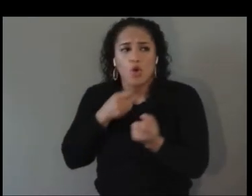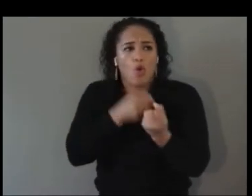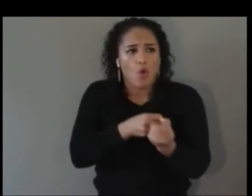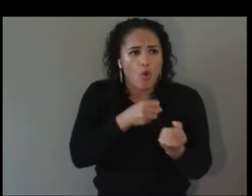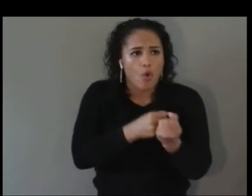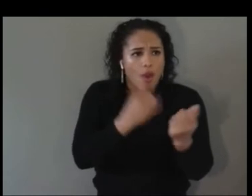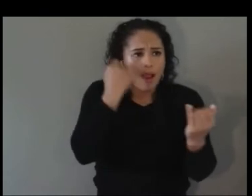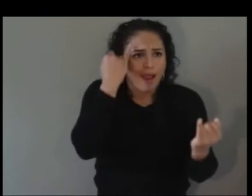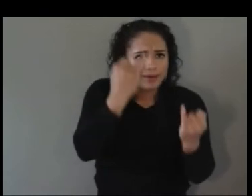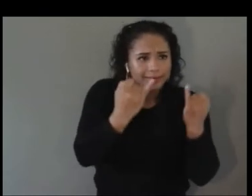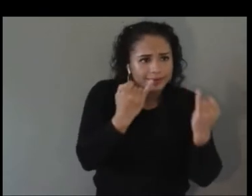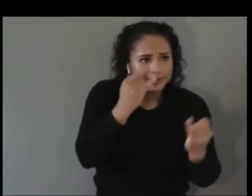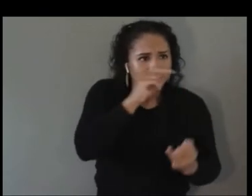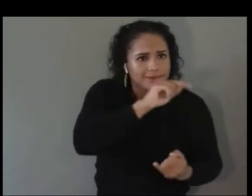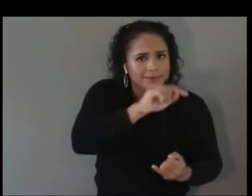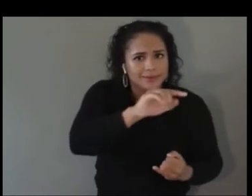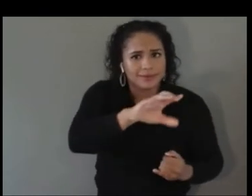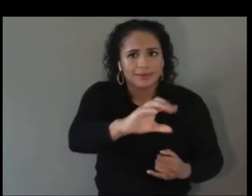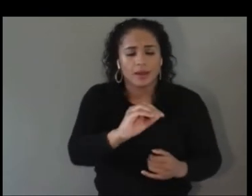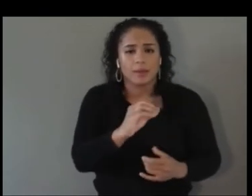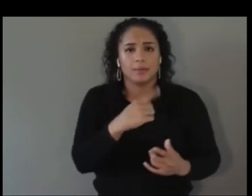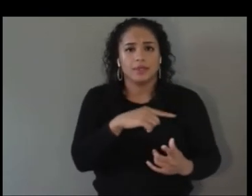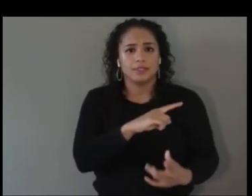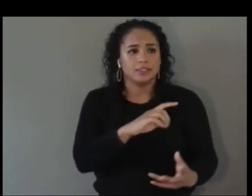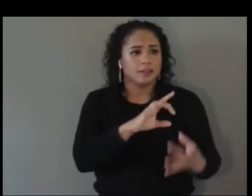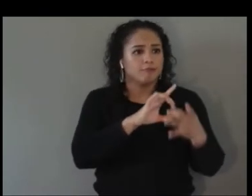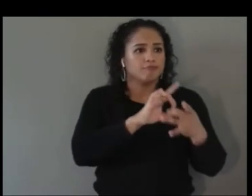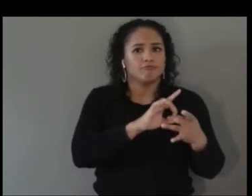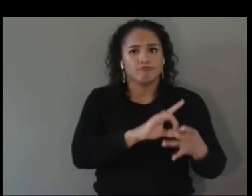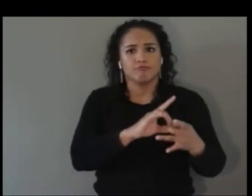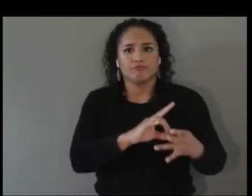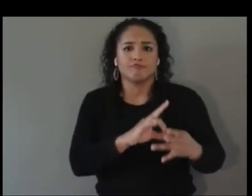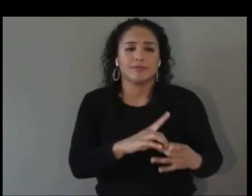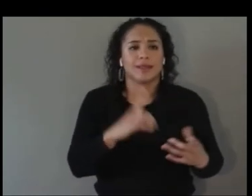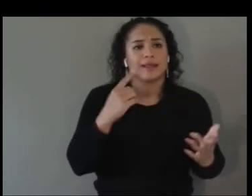have so much solidarity for when it comes to our black communities and making their Instagram